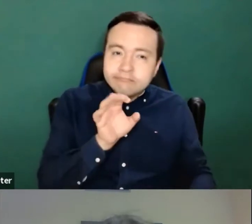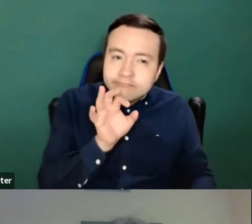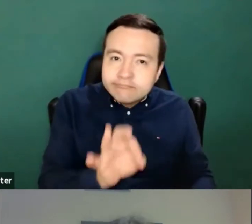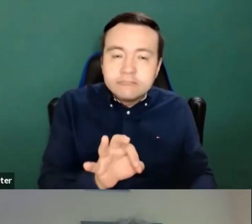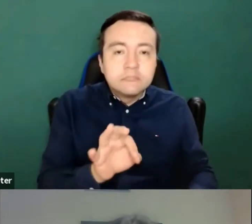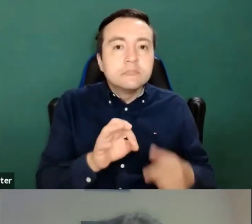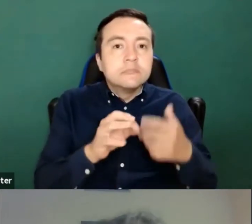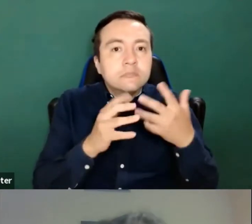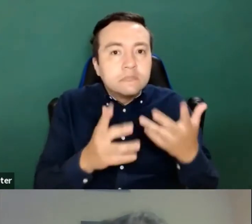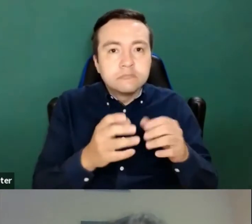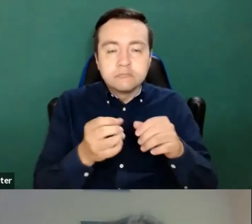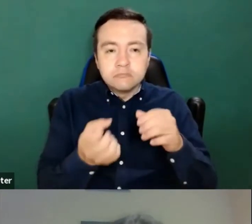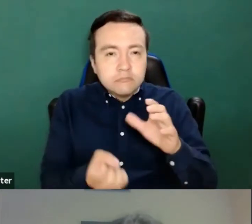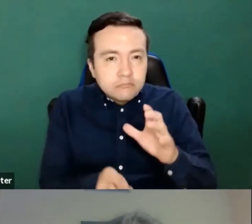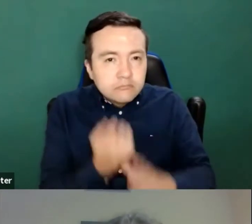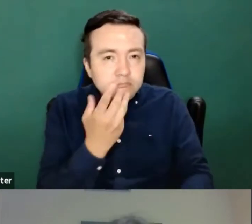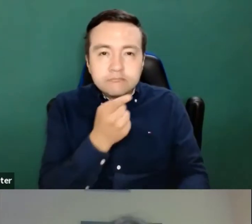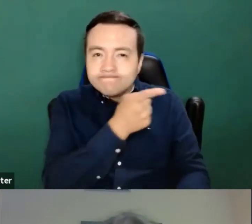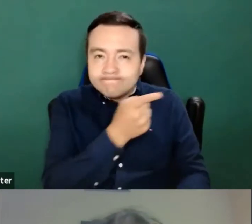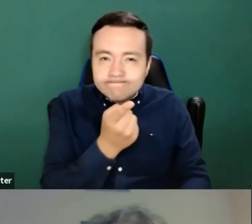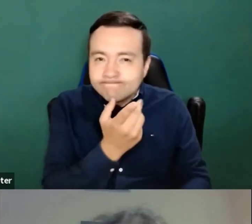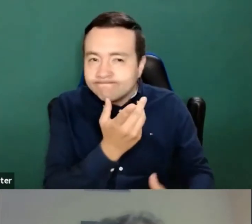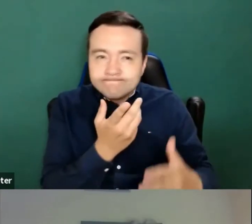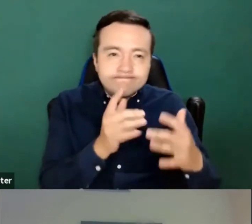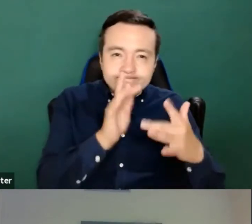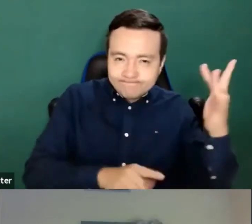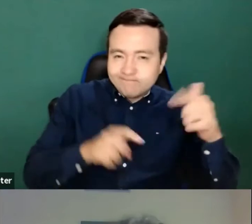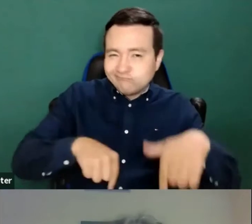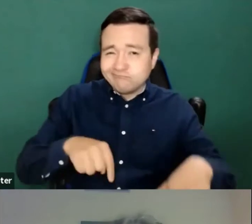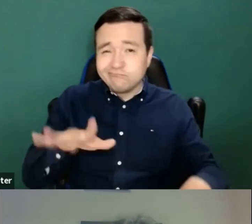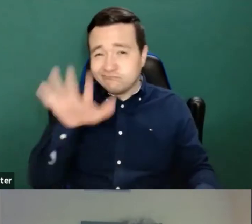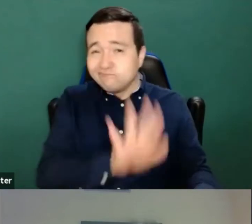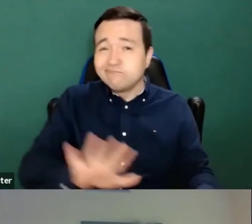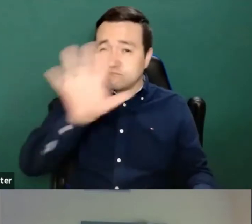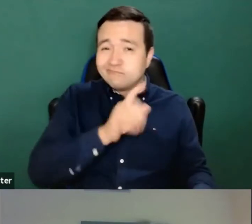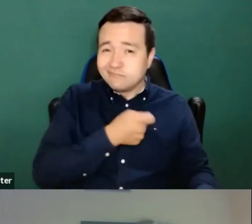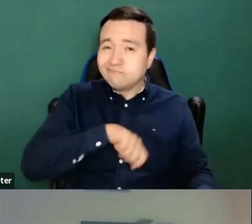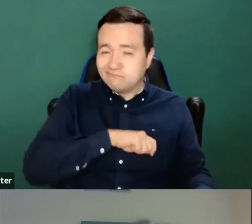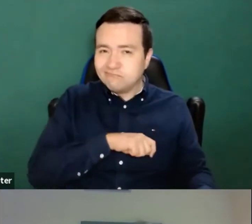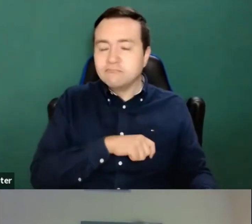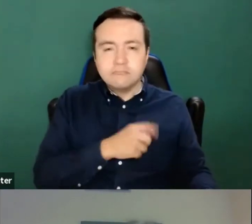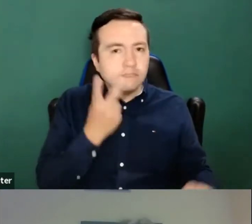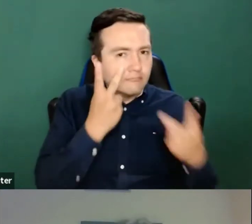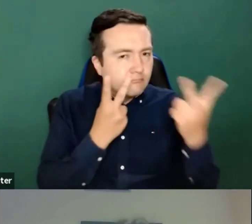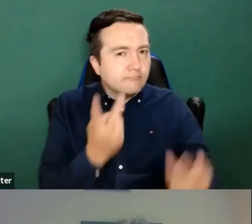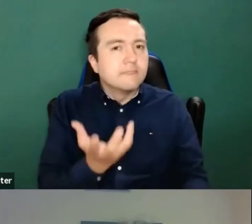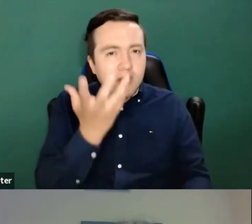nowadays is unfortunately but commonly in Spain, we find that there are users of screens,